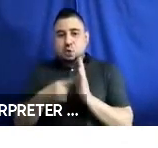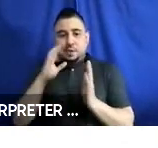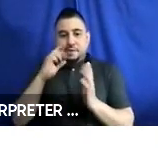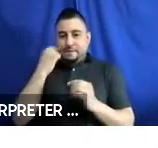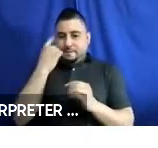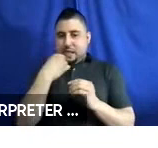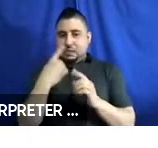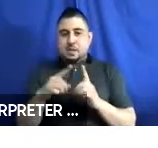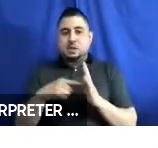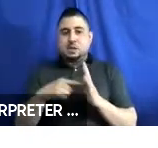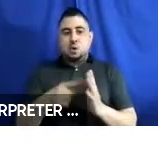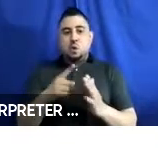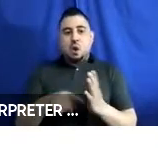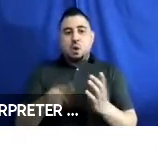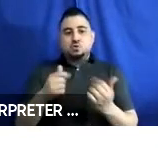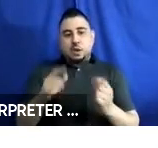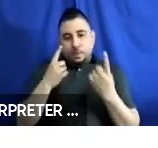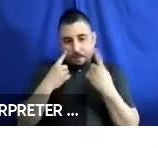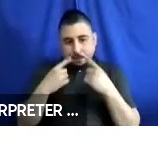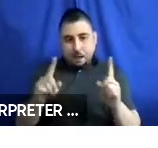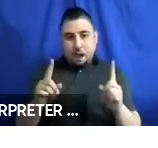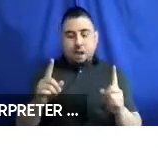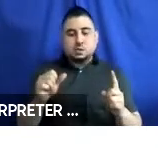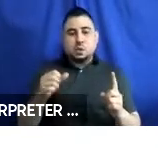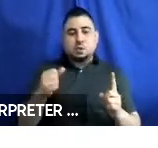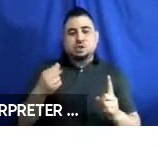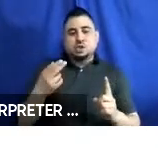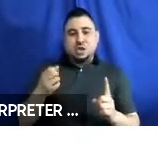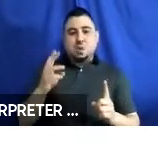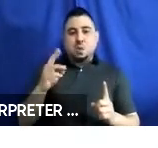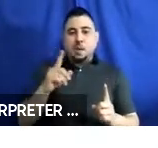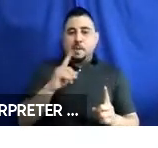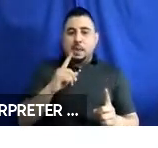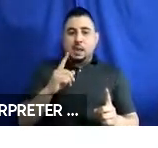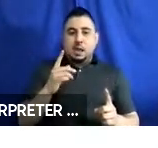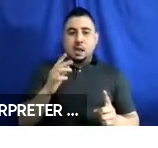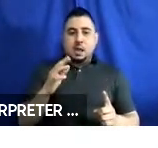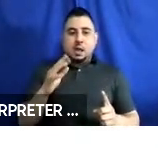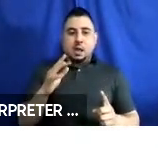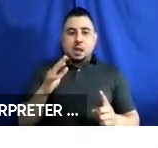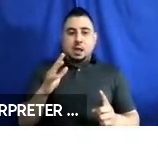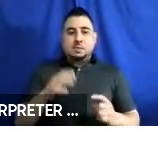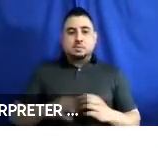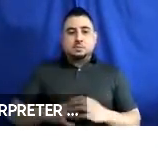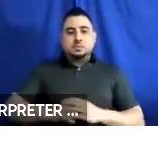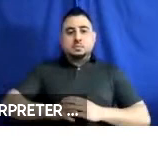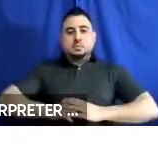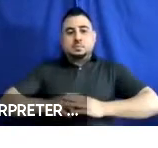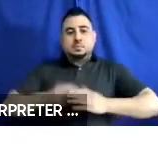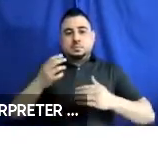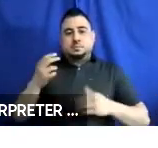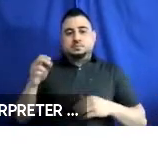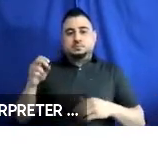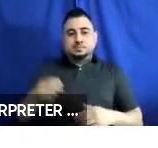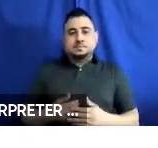what we are hoping to achieve. So, she will be entering thse vehicle from the right side